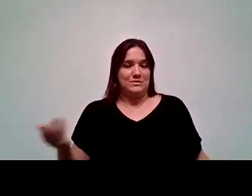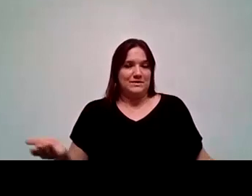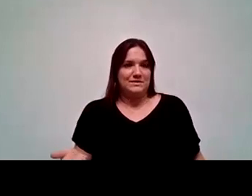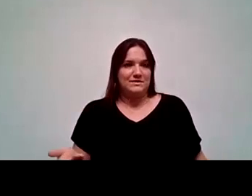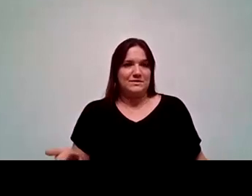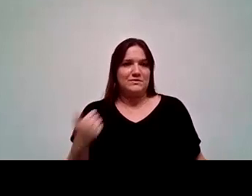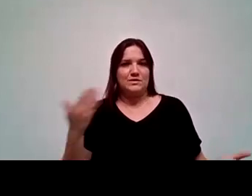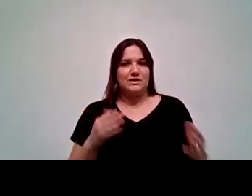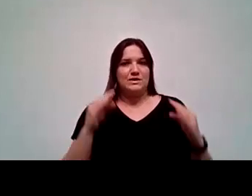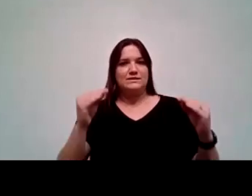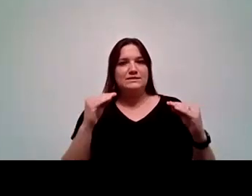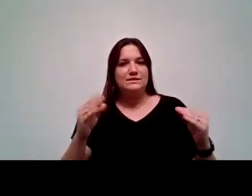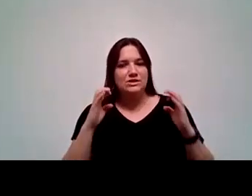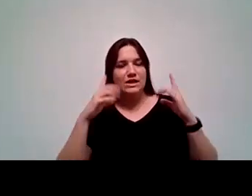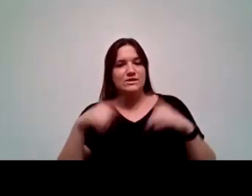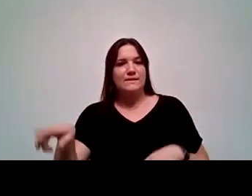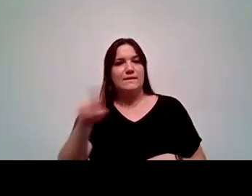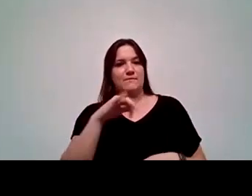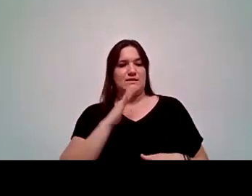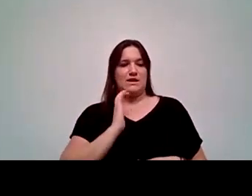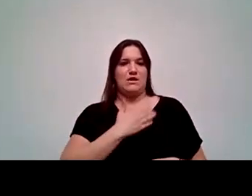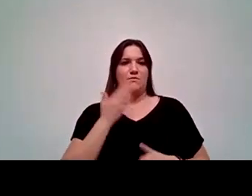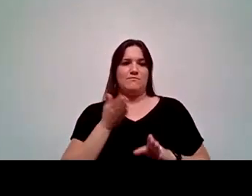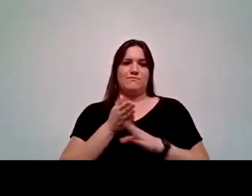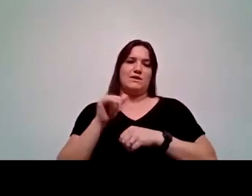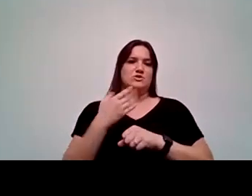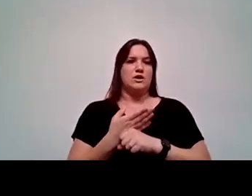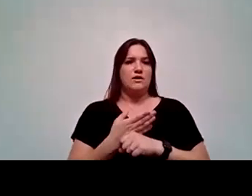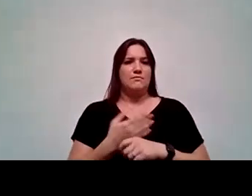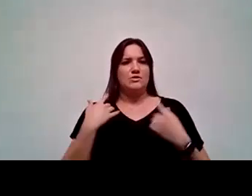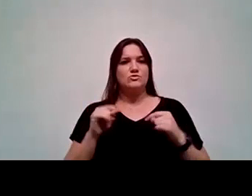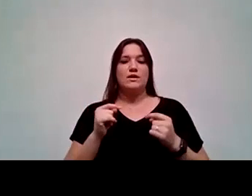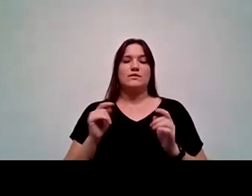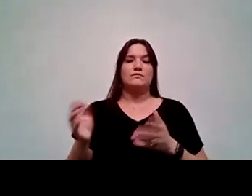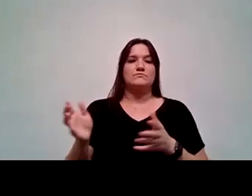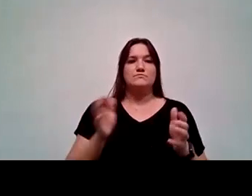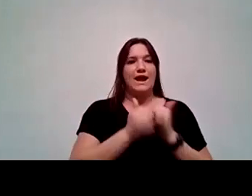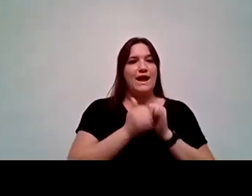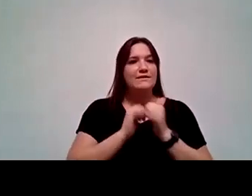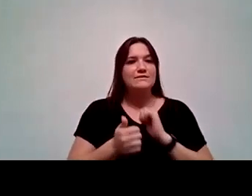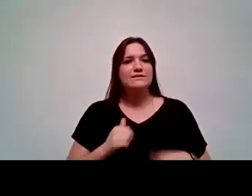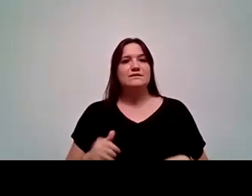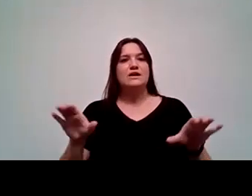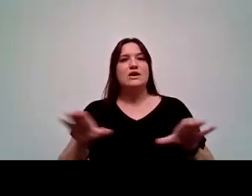We're here to educate people. And that's our job. That's our main job. I try to hang out with our athletes. I do as much as I possibly can